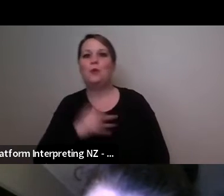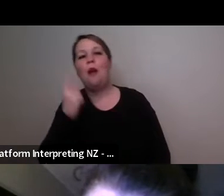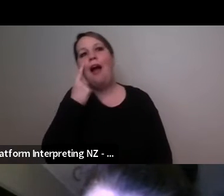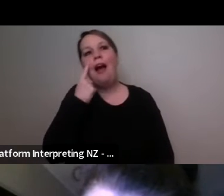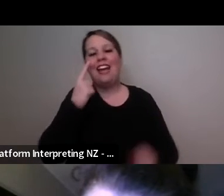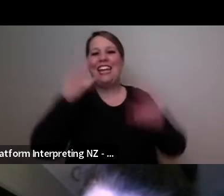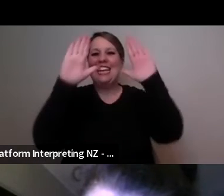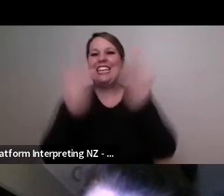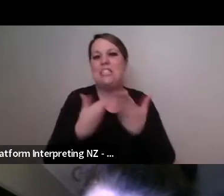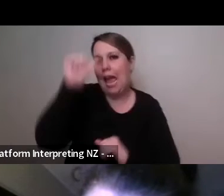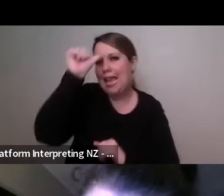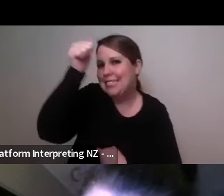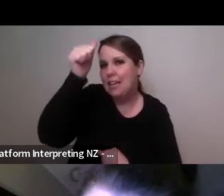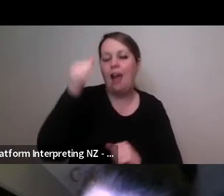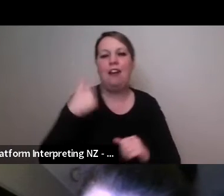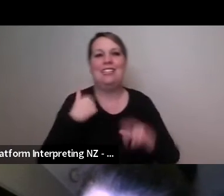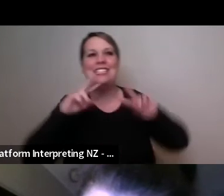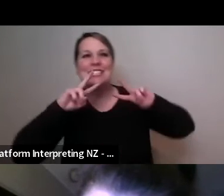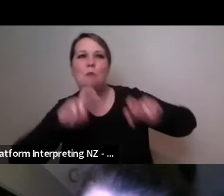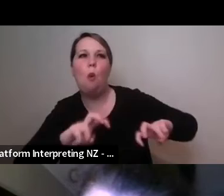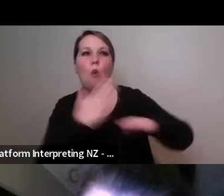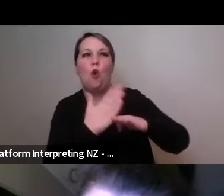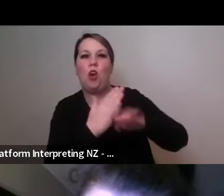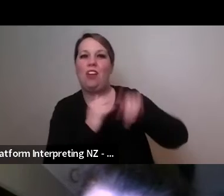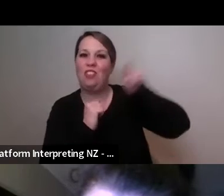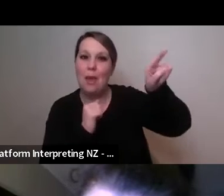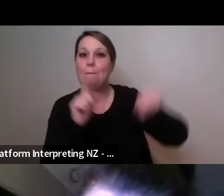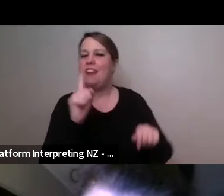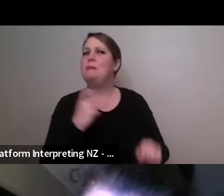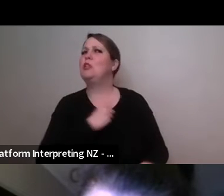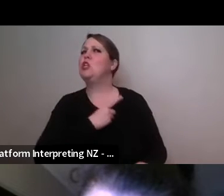working in India and but I've also been nervous about you know the infrastructure in India and